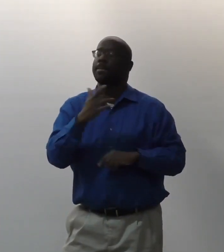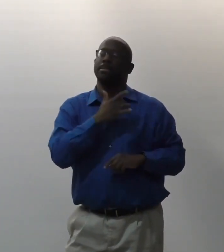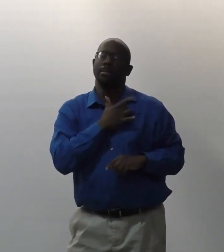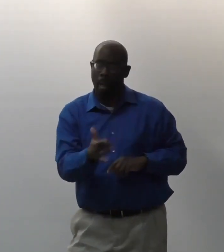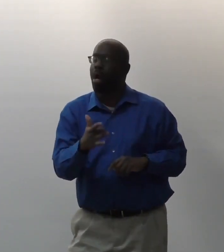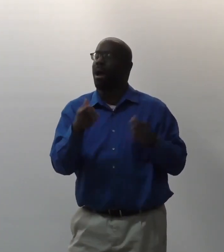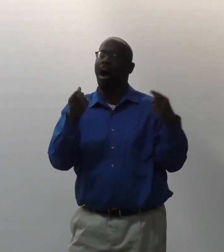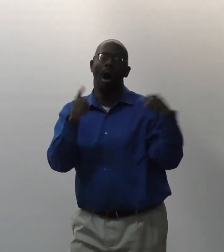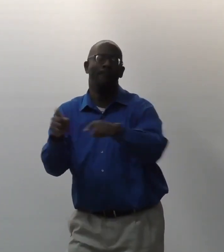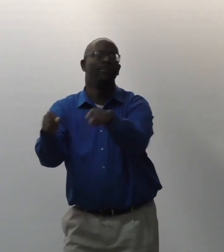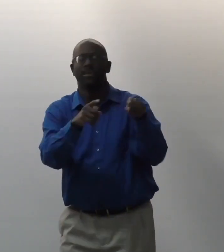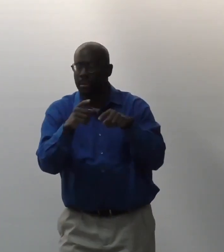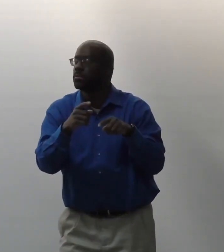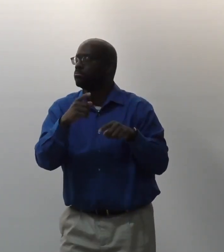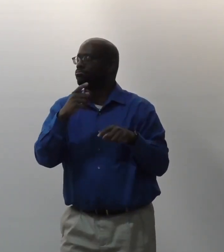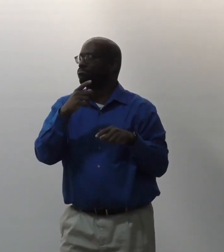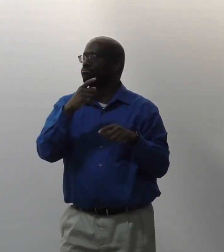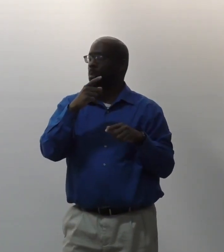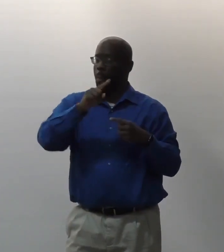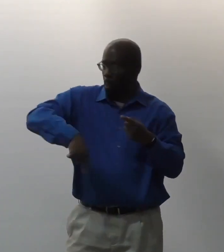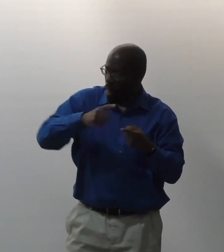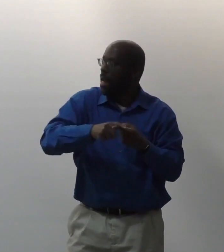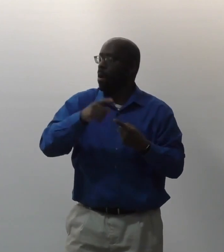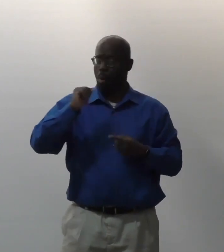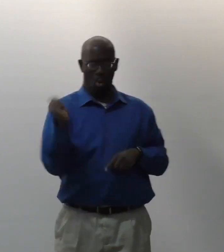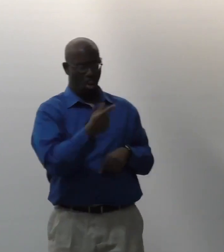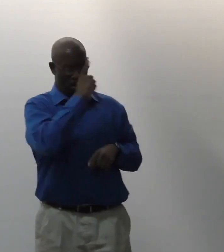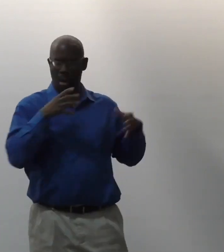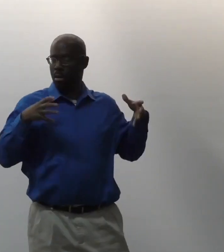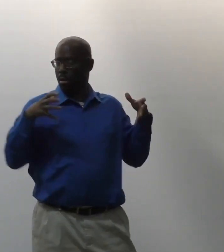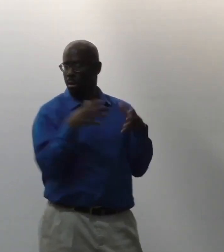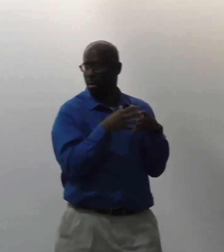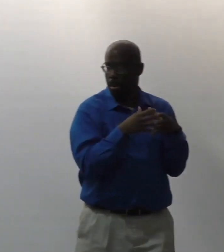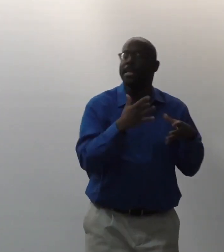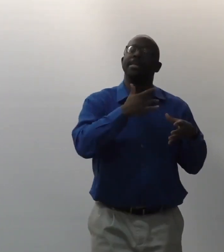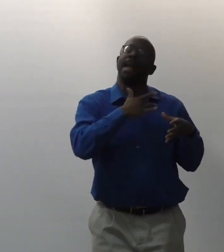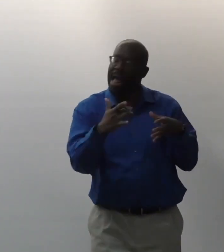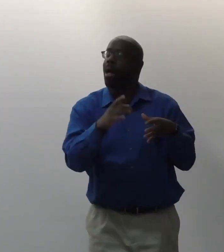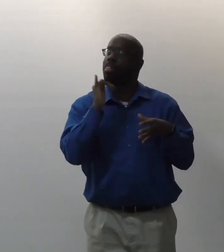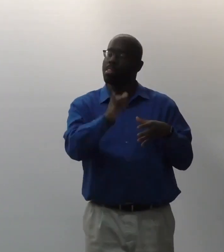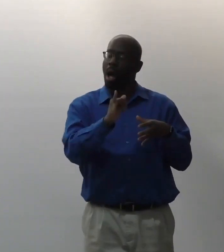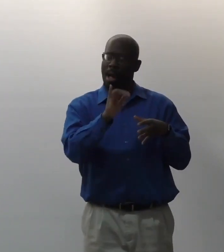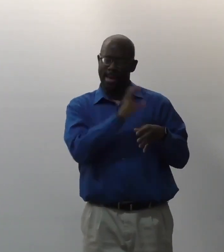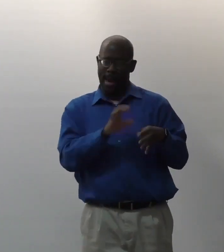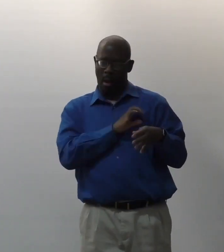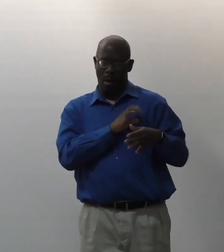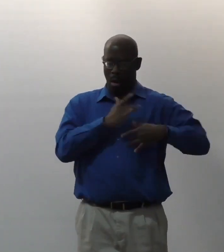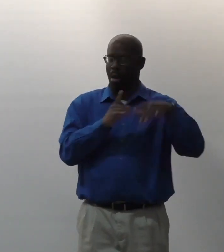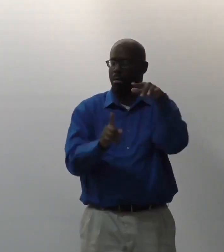ASL, that happens more often when Black people get together themselves.